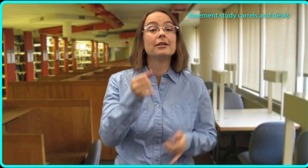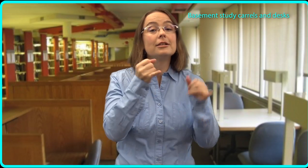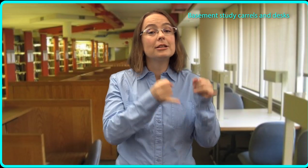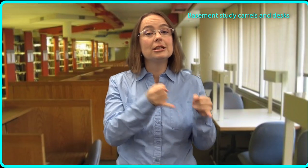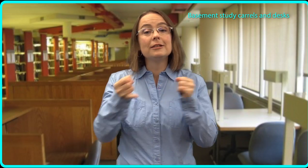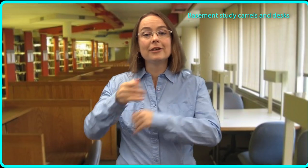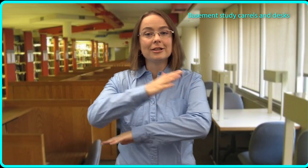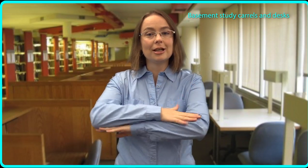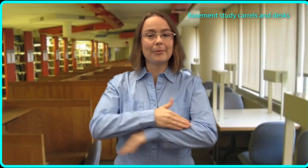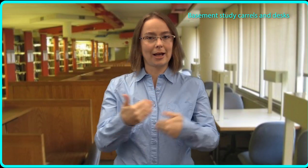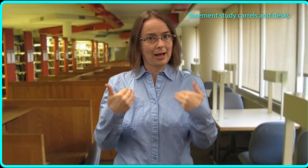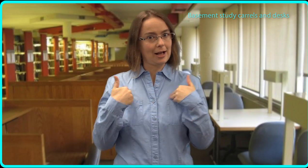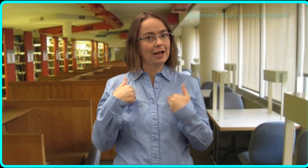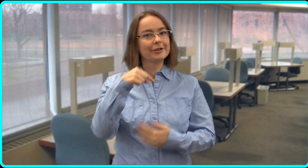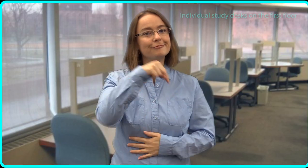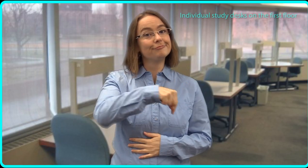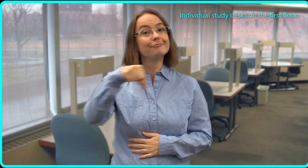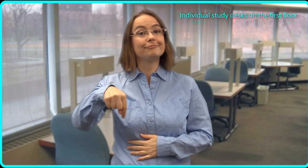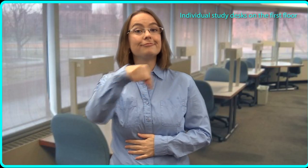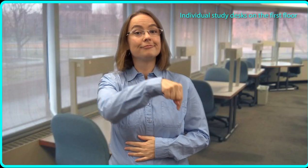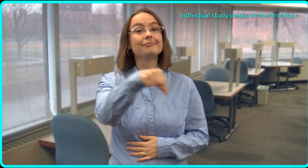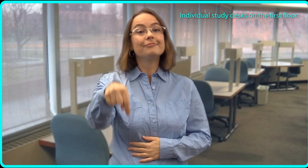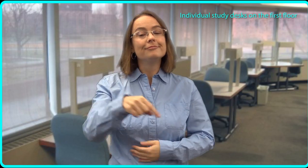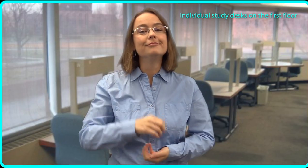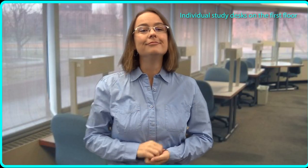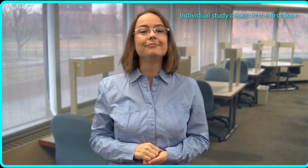We have individual tables scattered through the building.